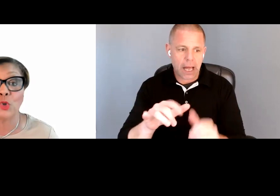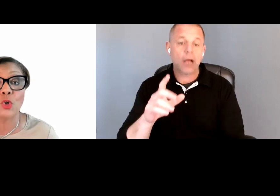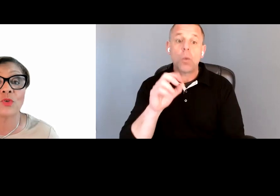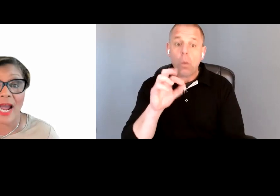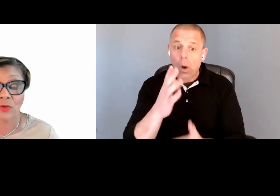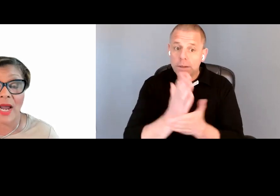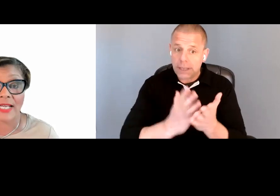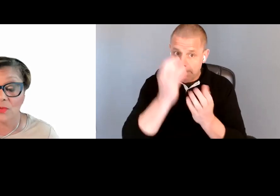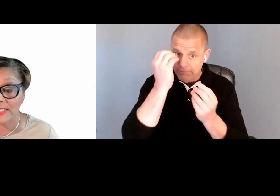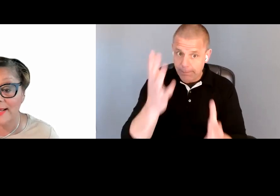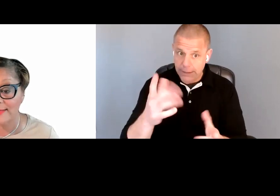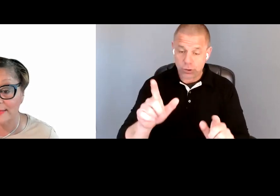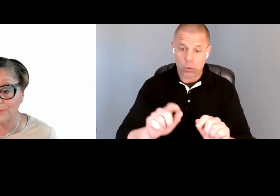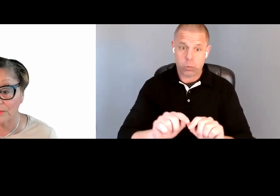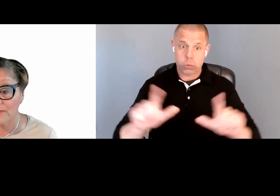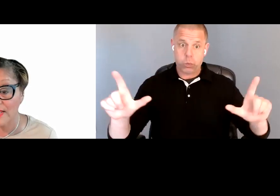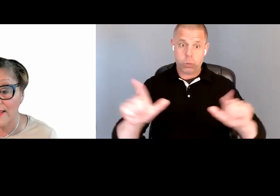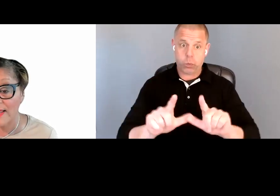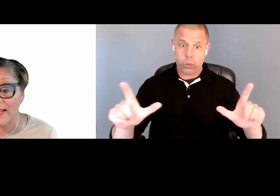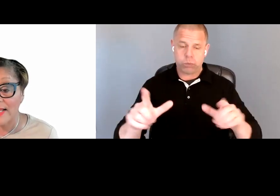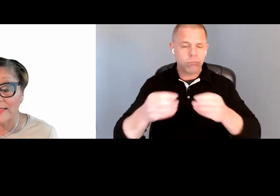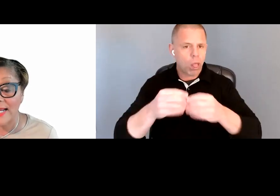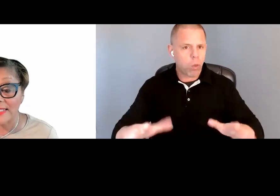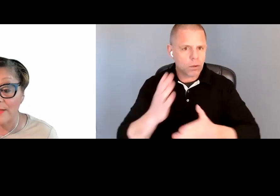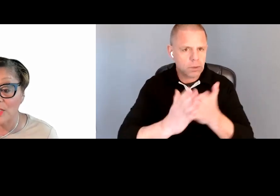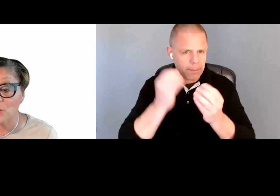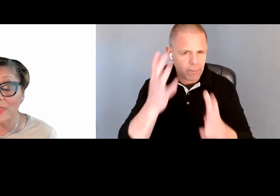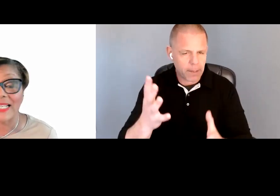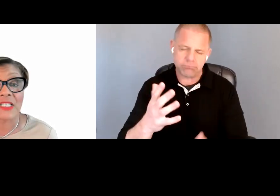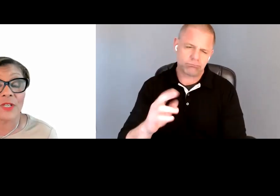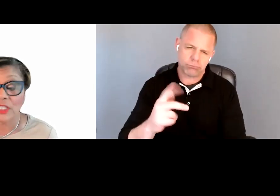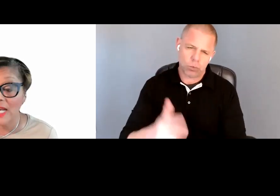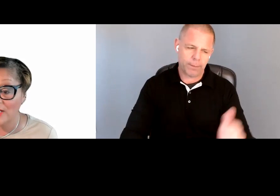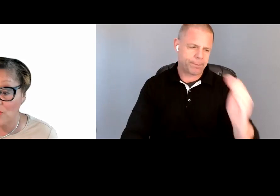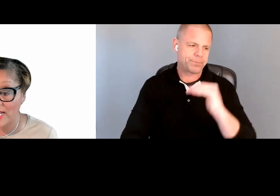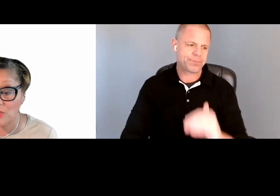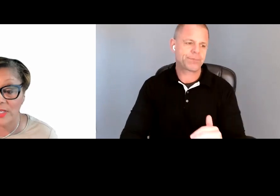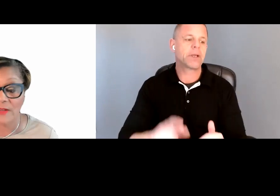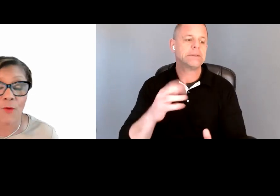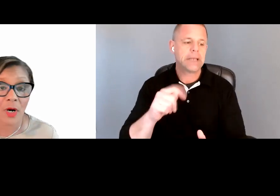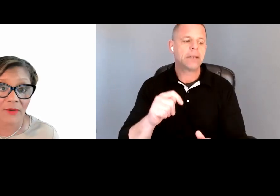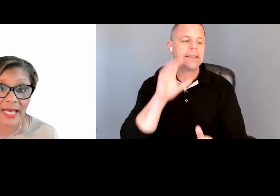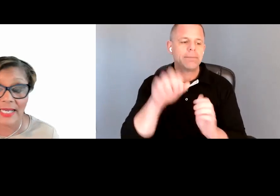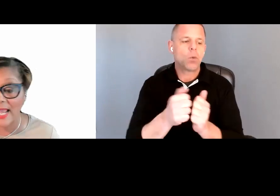you do try to resize it. Text and images with insufficient contrast between the foreground